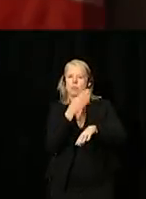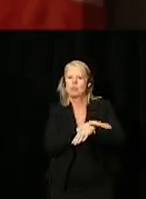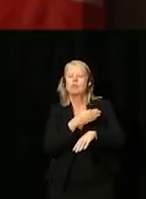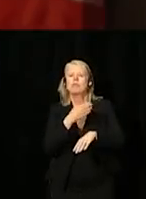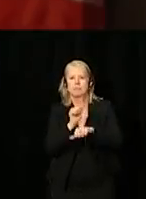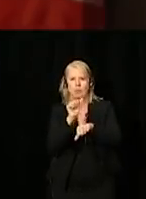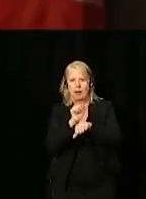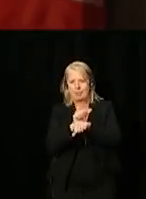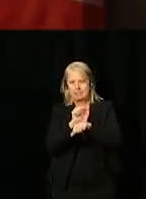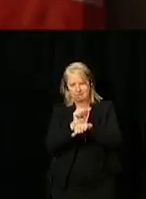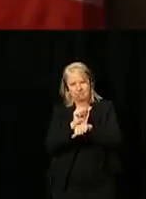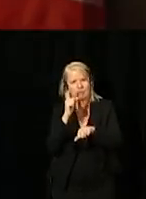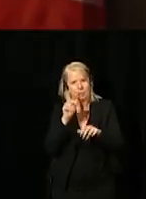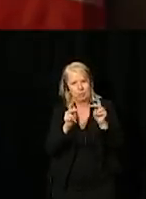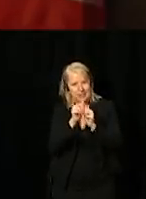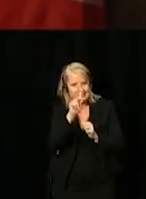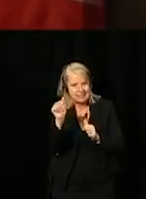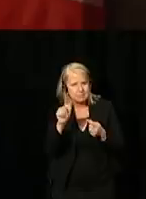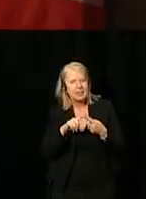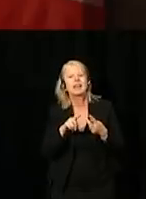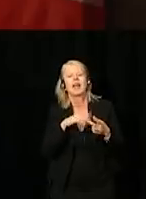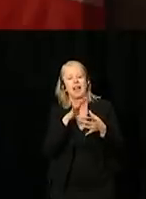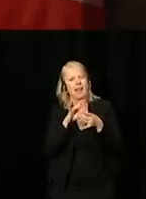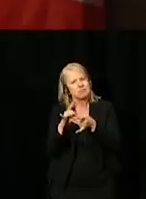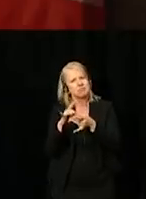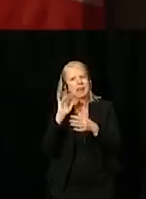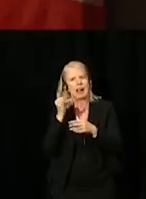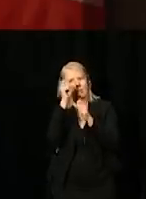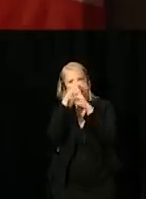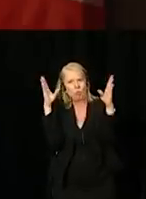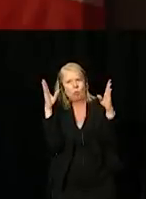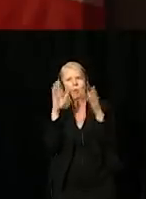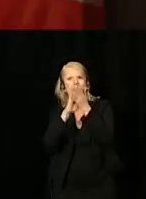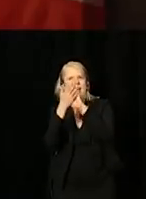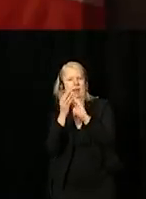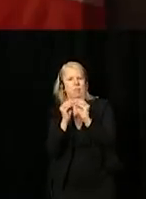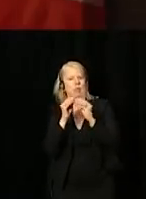to persons with disabilities, while also tying in to our broader goal of creating a more accessible Canada